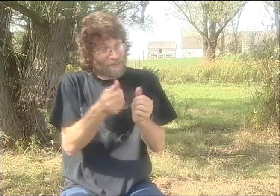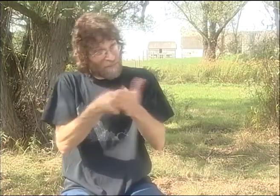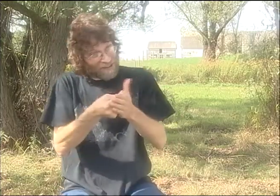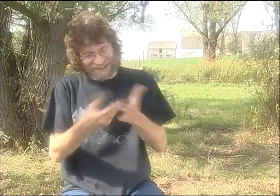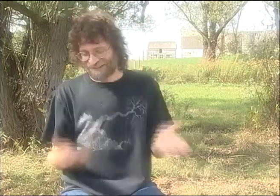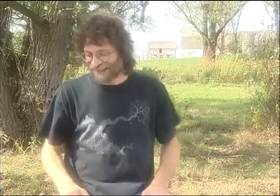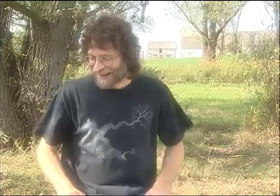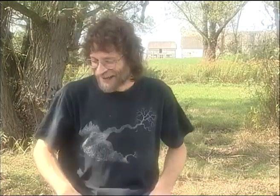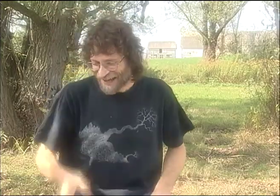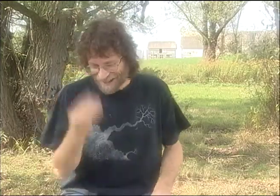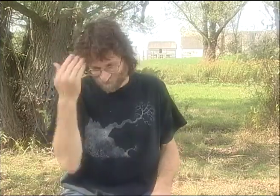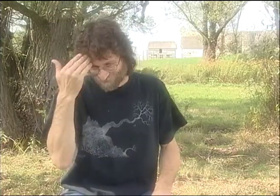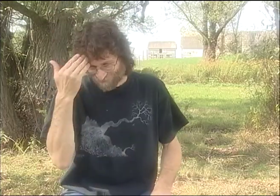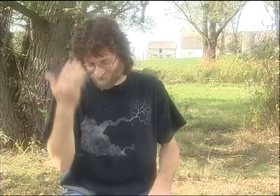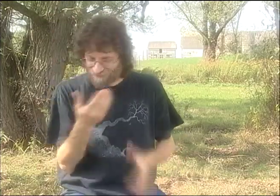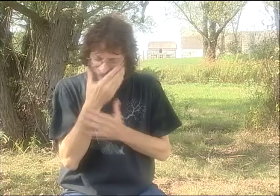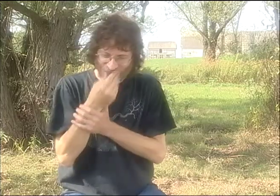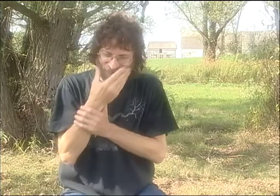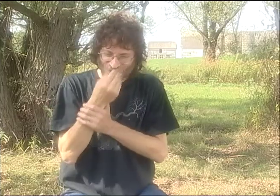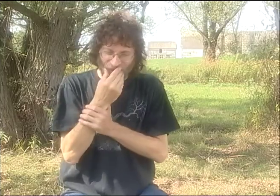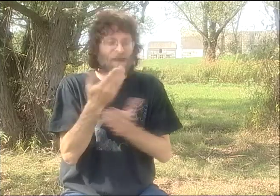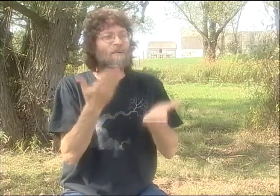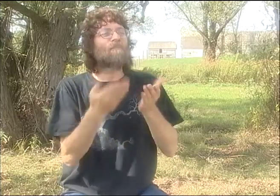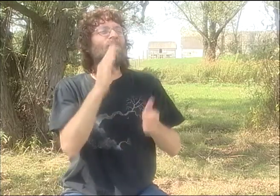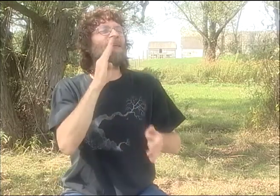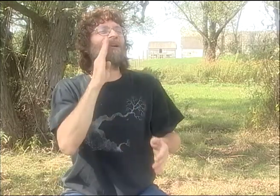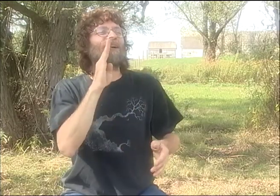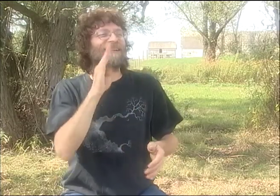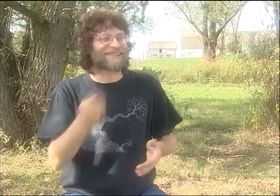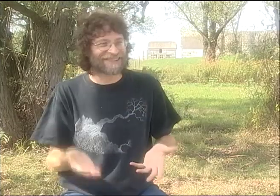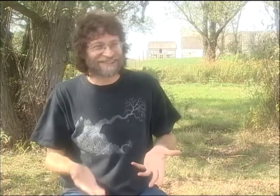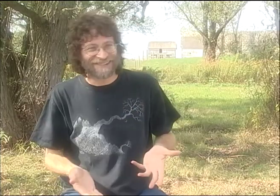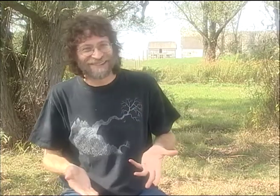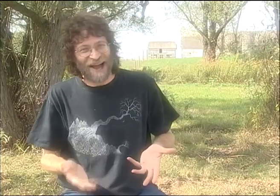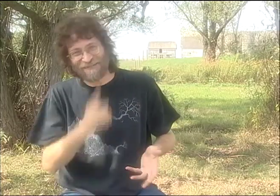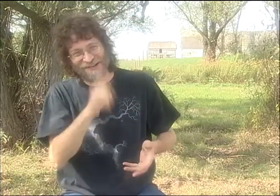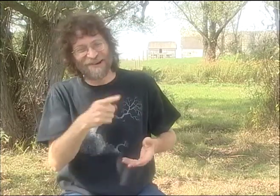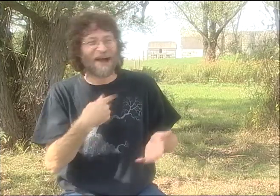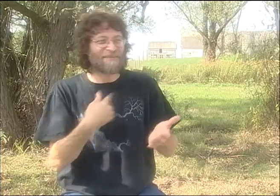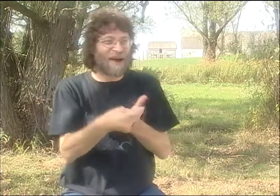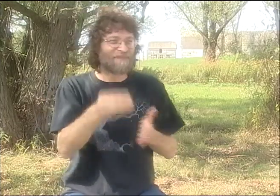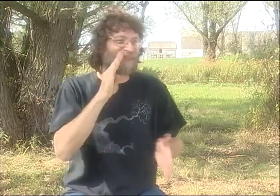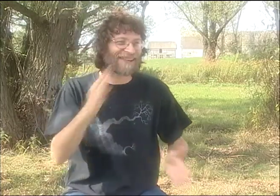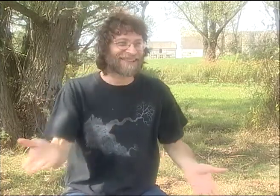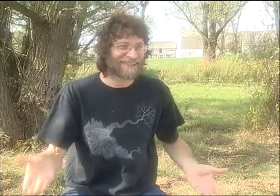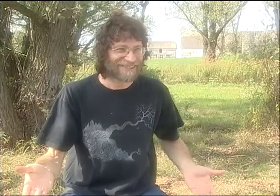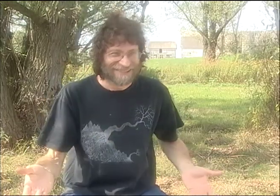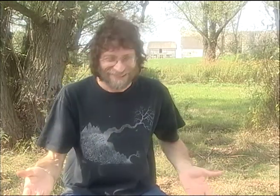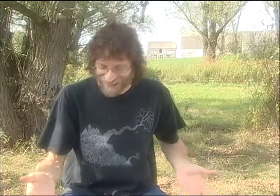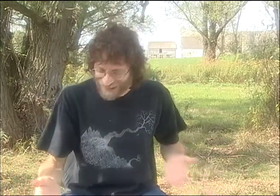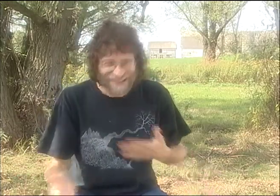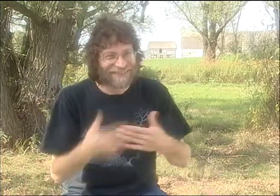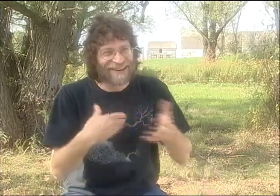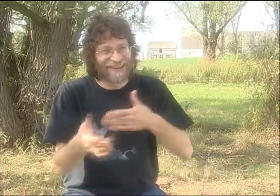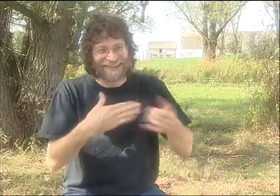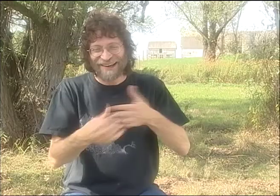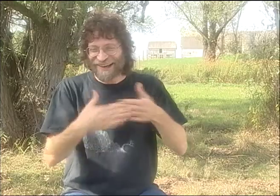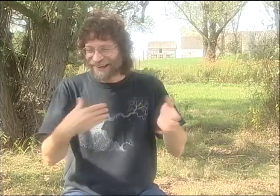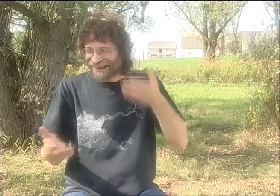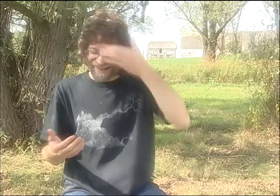OH, I MISUNDERSTOOD. WHAT DID WE BUY WITH THE $15 WE GOT PAID? HMM. PROBABLY BEER.